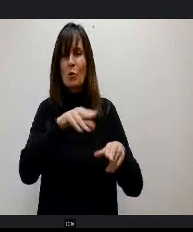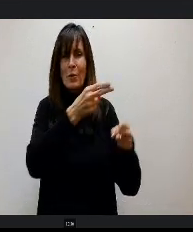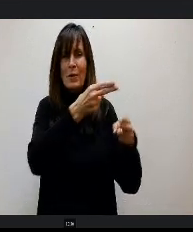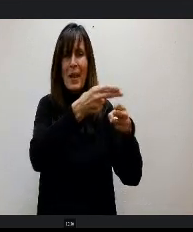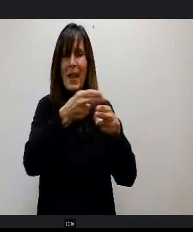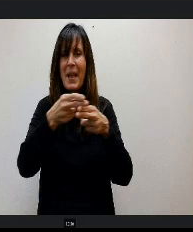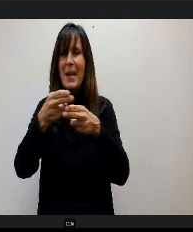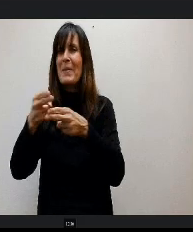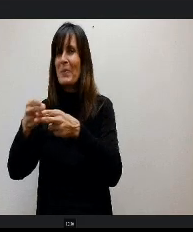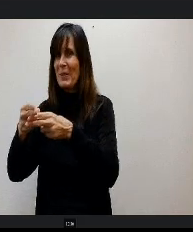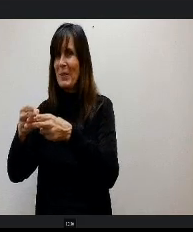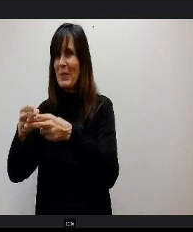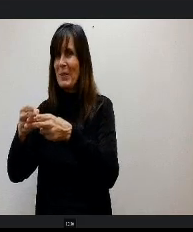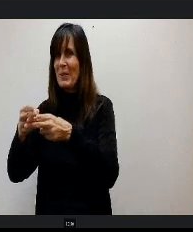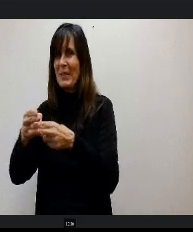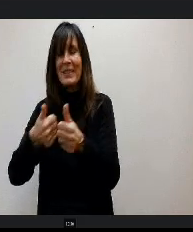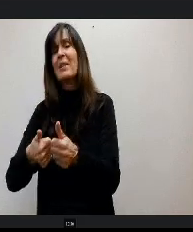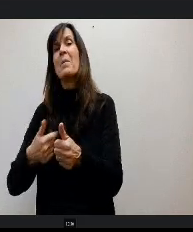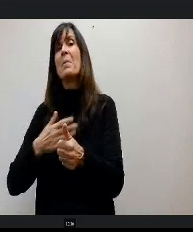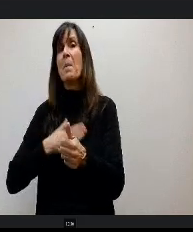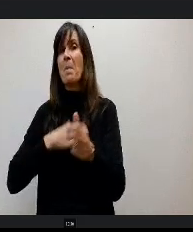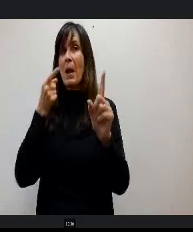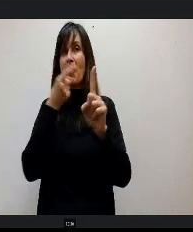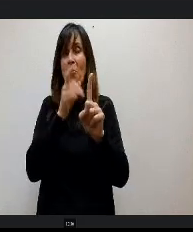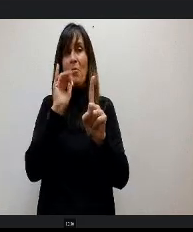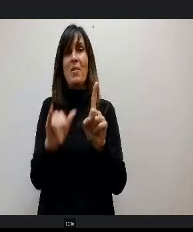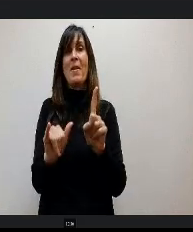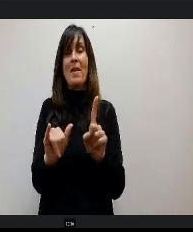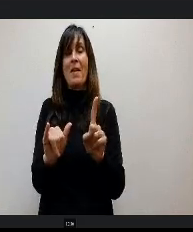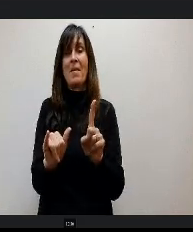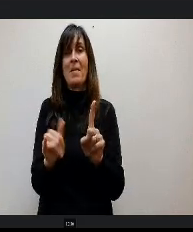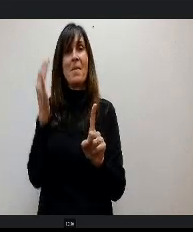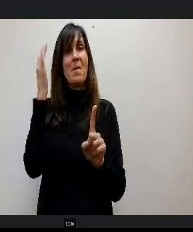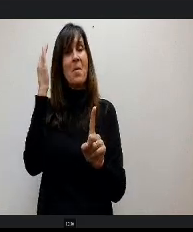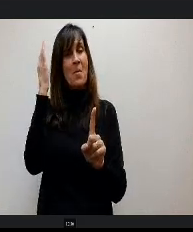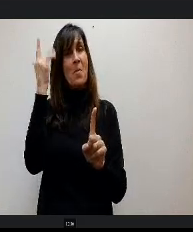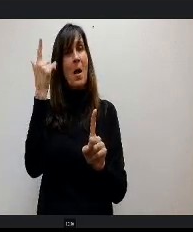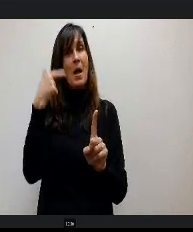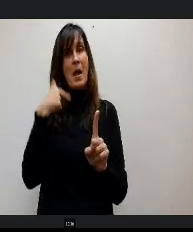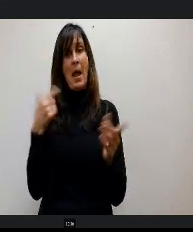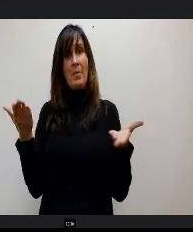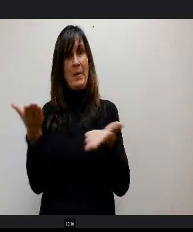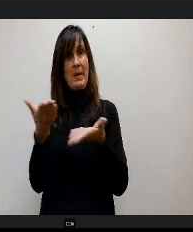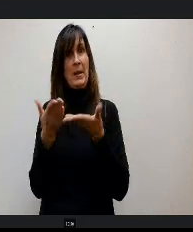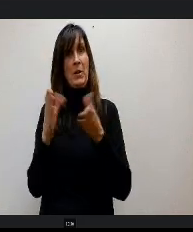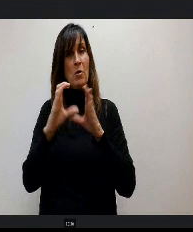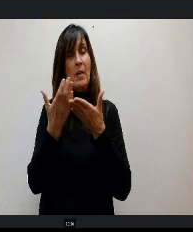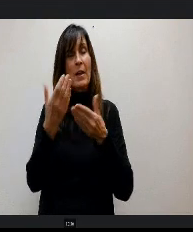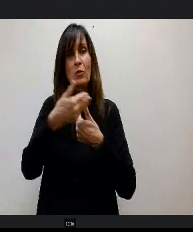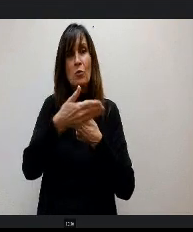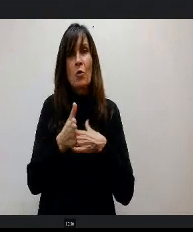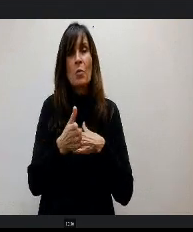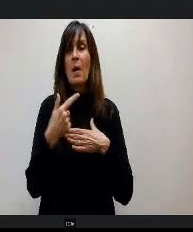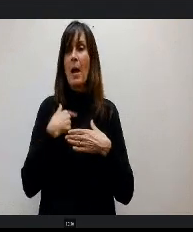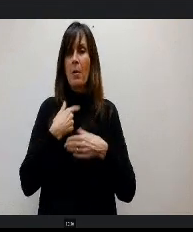some time, but that is one of my biggest goals because I will l be on the floor. I will be in the classrooms, I will get my hands dirty